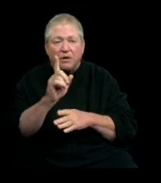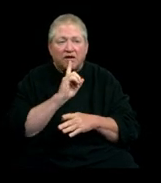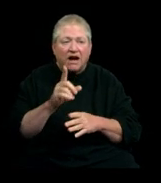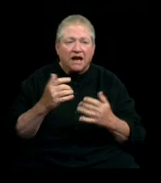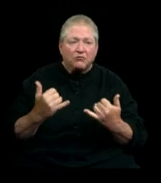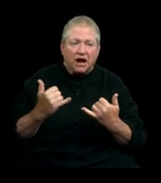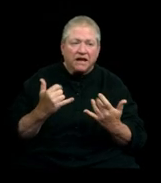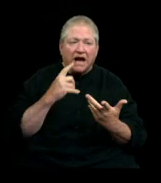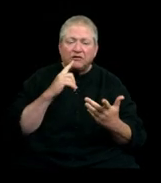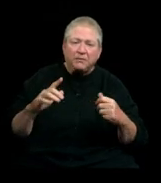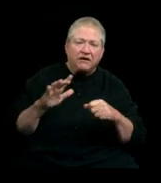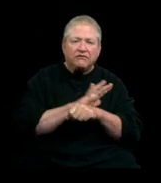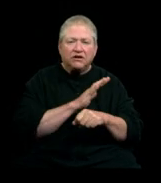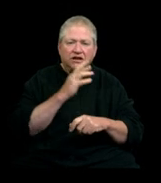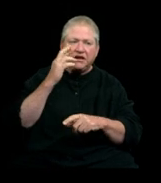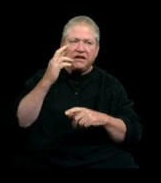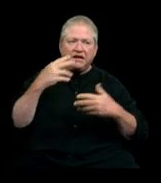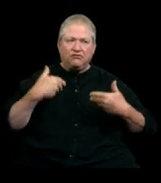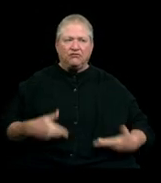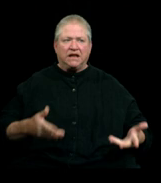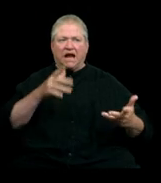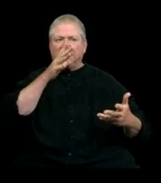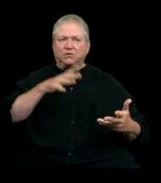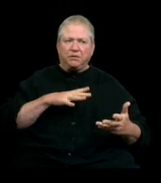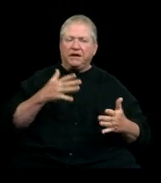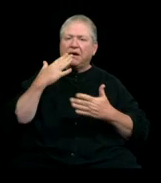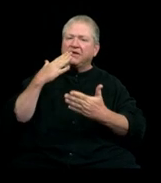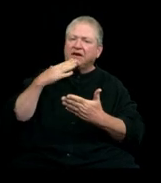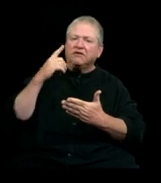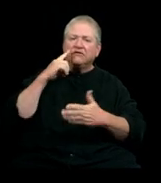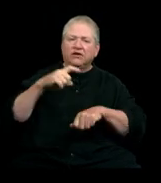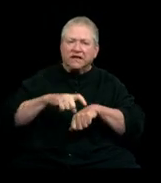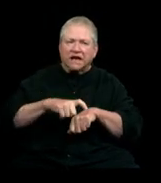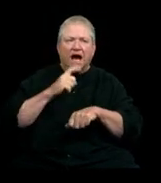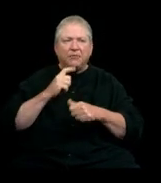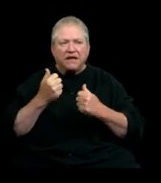to be a fully realized woman and I'm really thankful for the time and the effort that I put in for myself